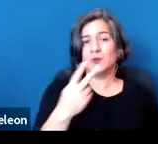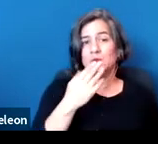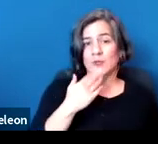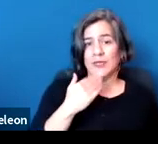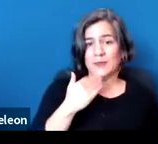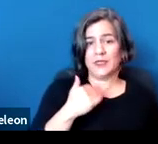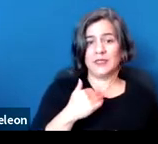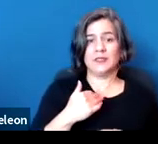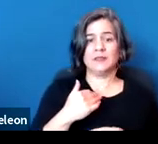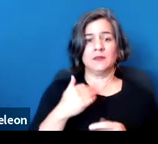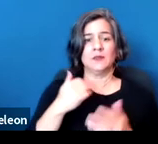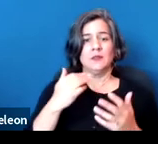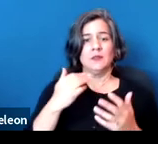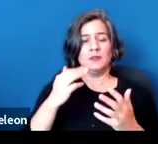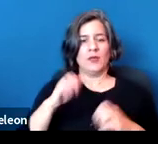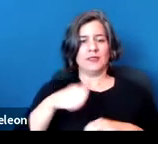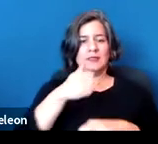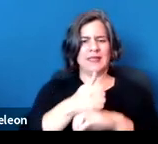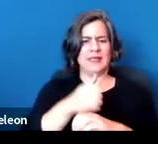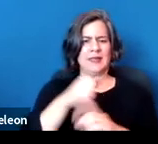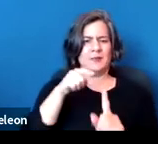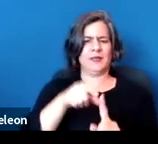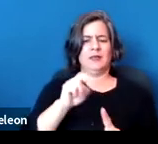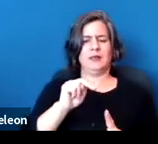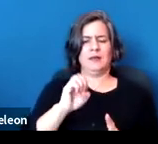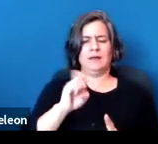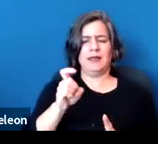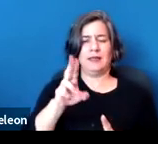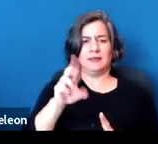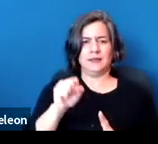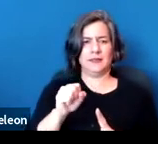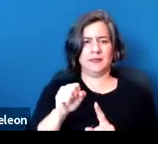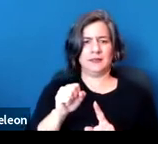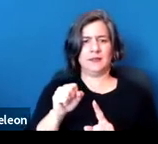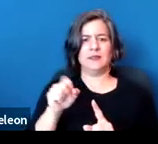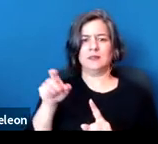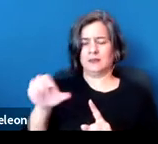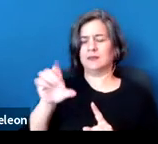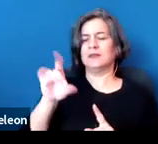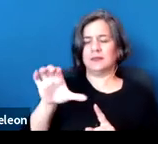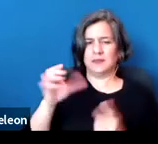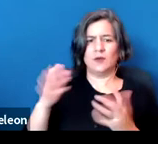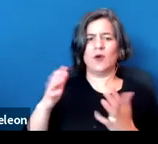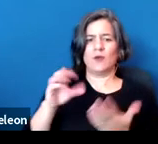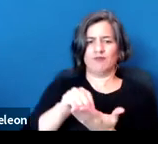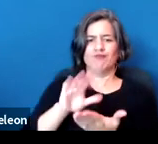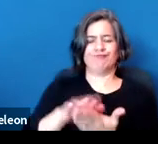We want to establish the nexus. So again, the CDC has identified type 2 diabetes as a condition